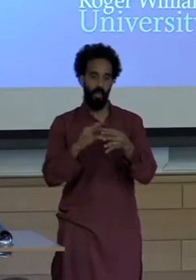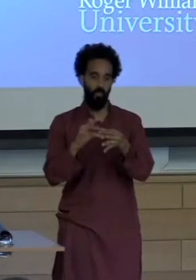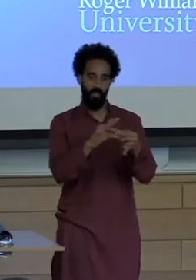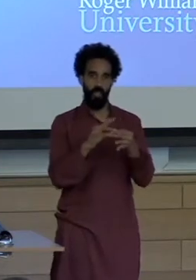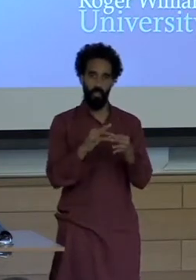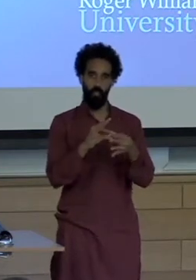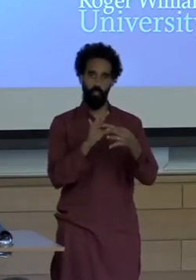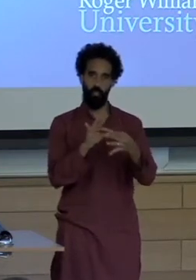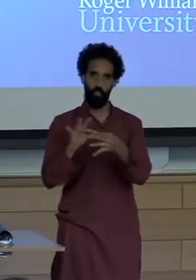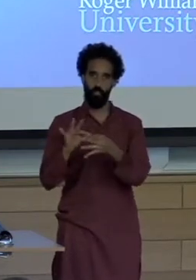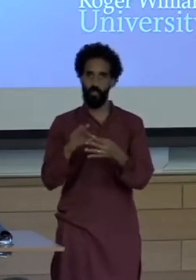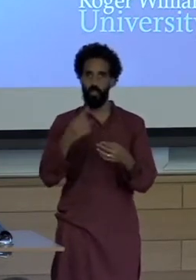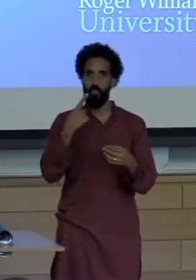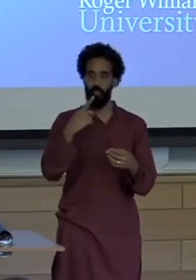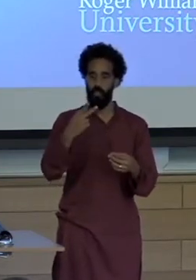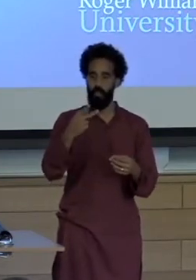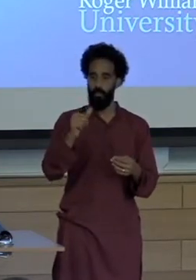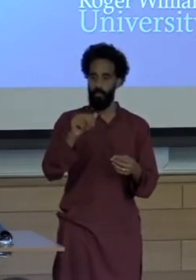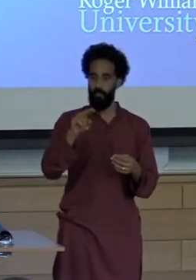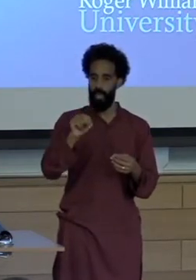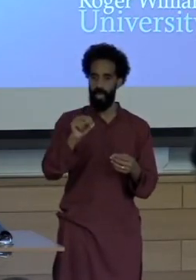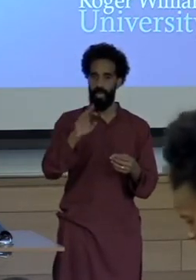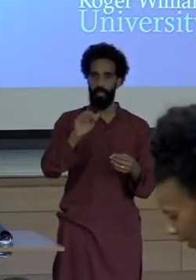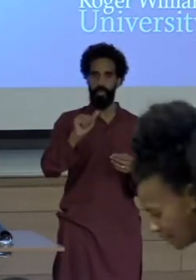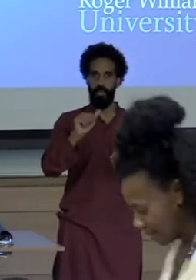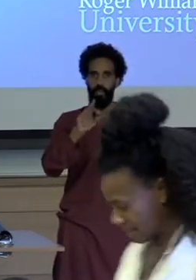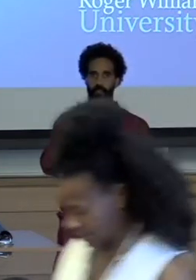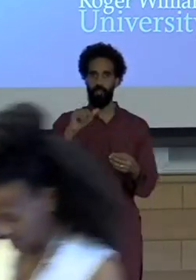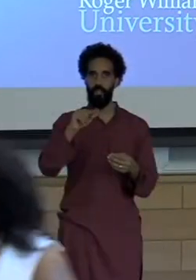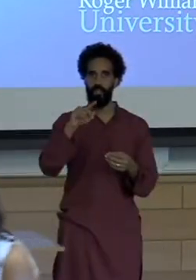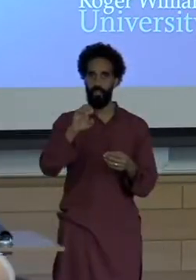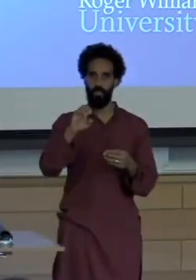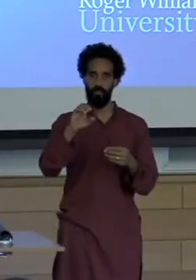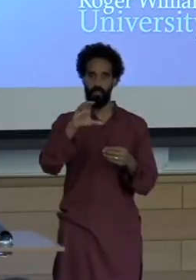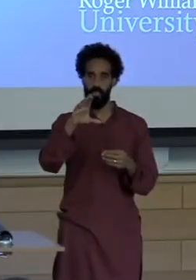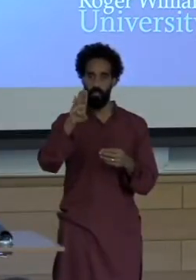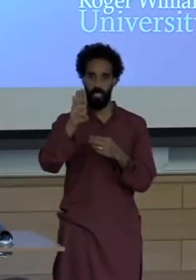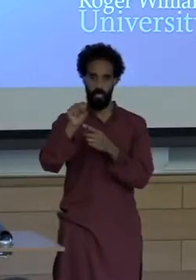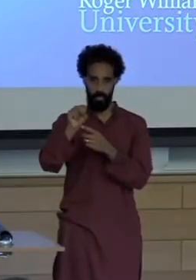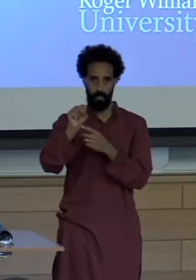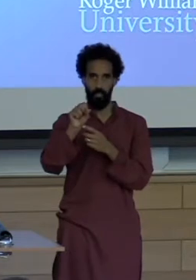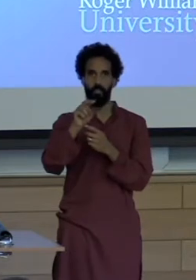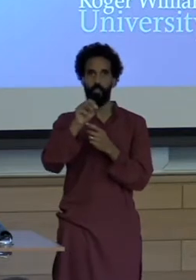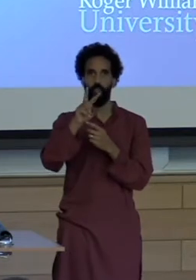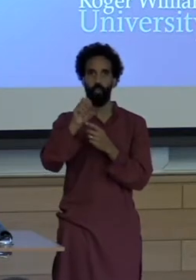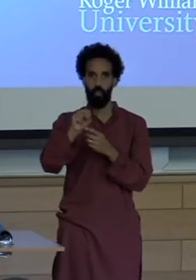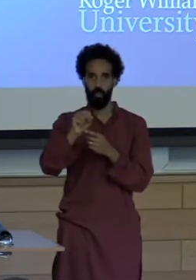cable news networks CBS, delle noticias and later for The Weather Channel Latin America